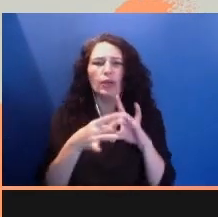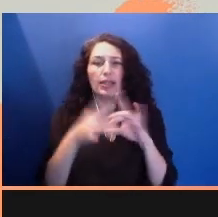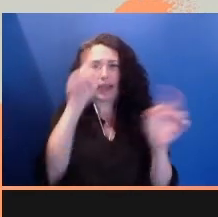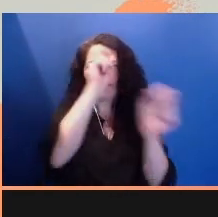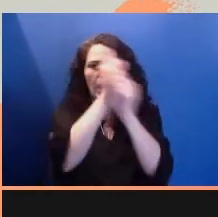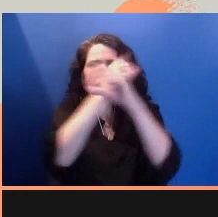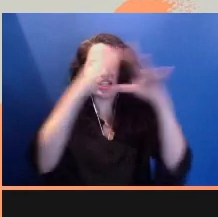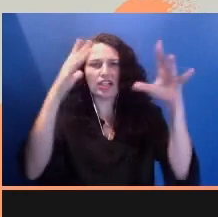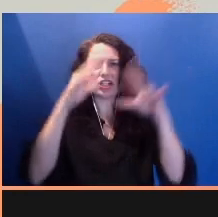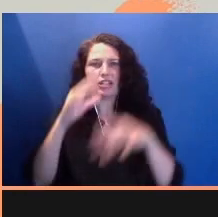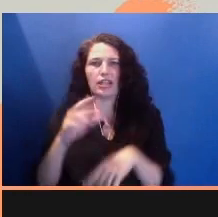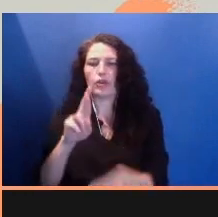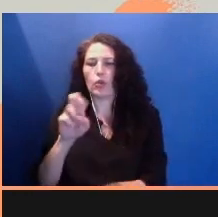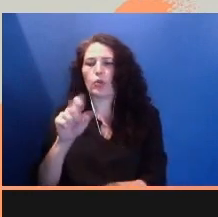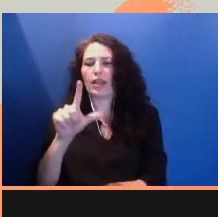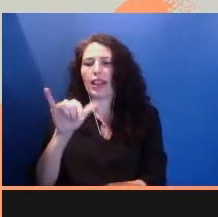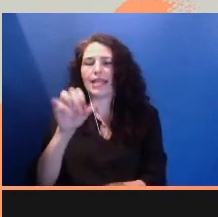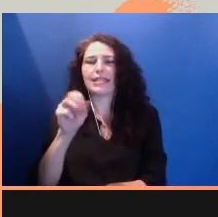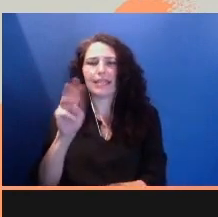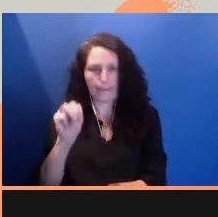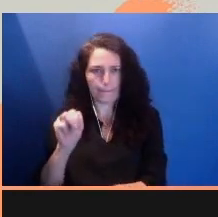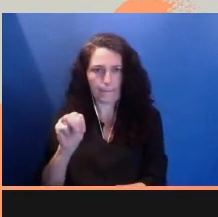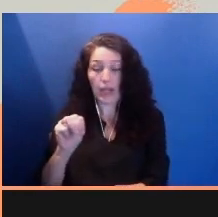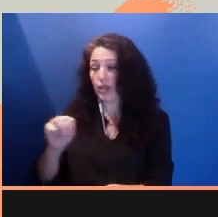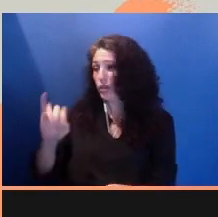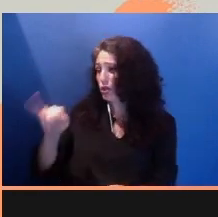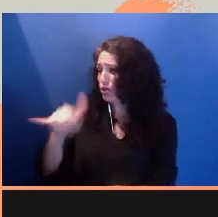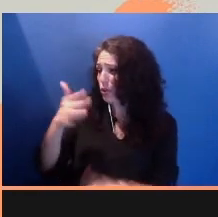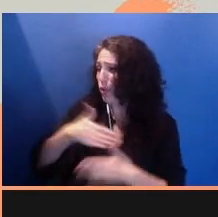our joy, our visions as authors, as creators,